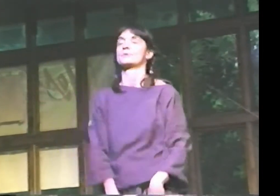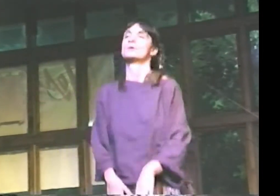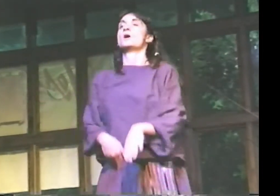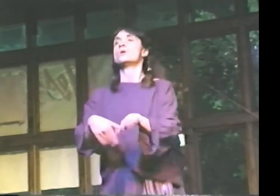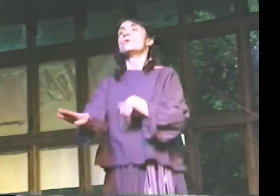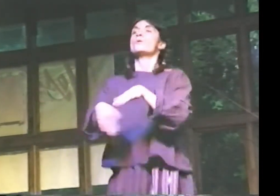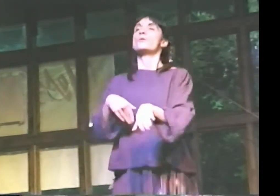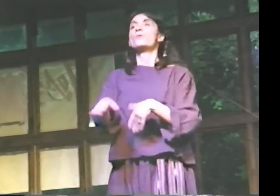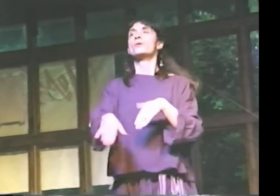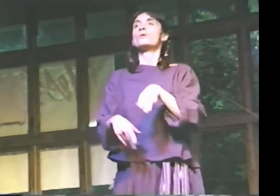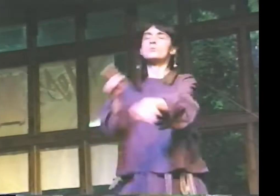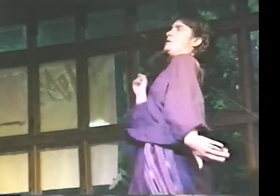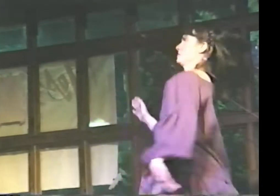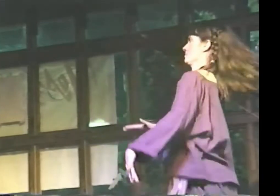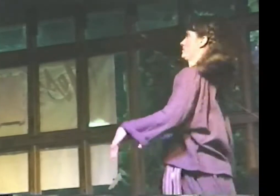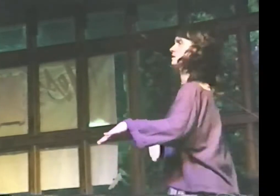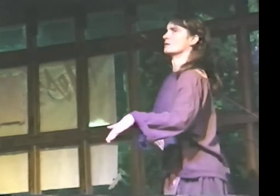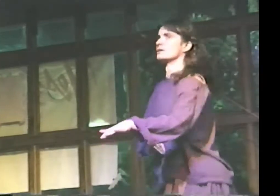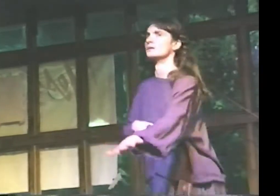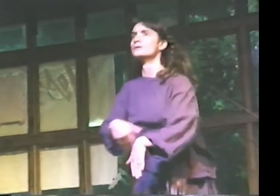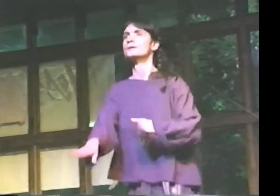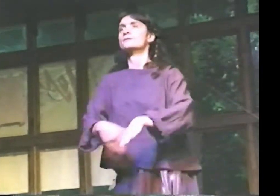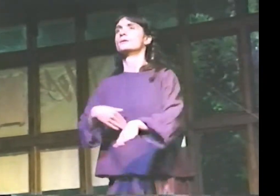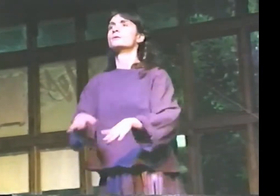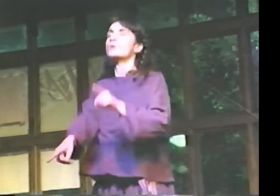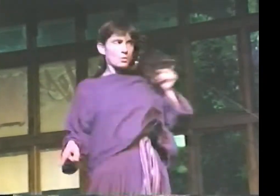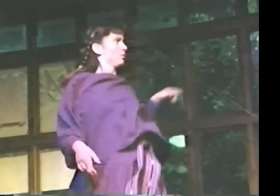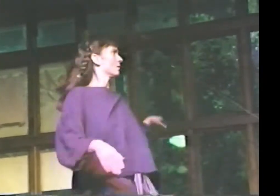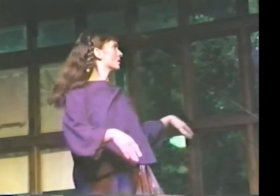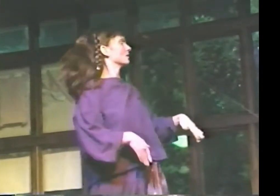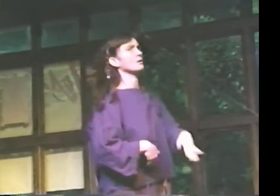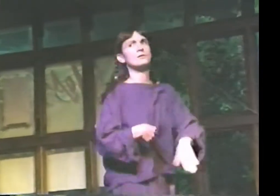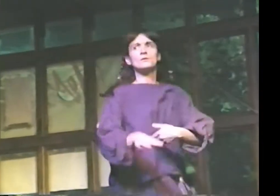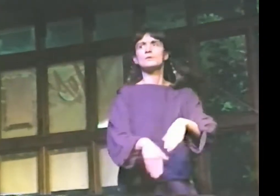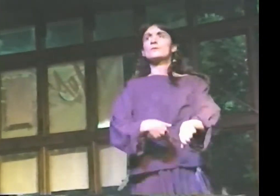WALKING THROUGH THE STREETS OF THE CITY, JOSTLED BY A BUSINESSMAN, AN OLD WOMAN.